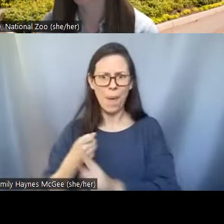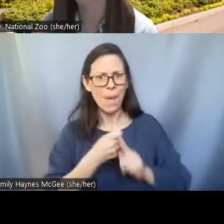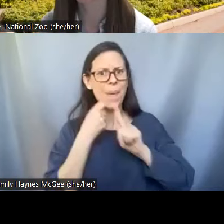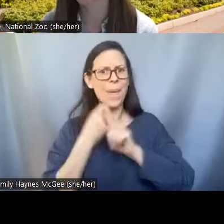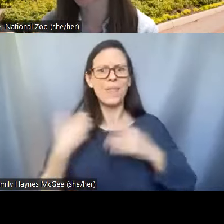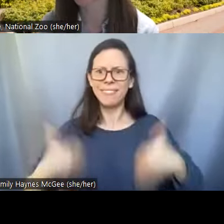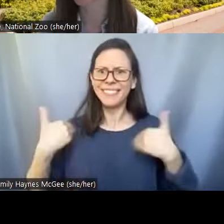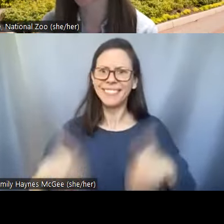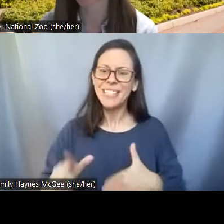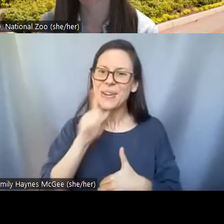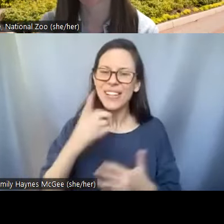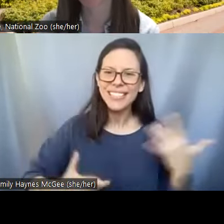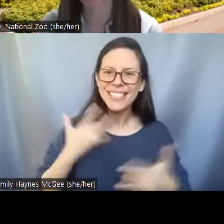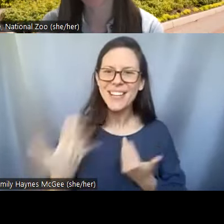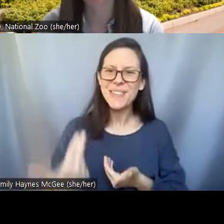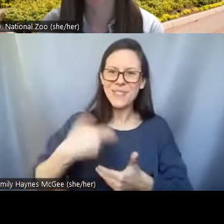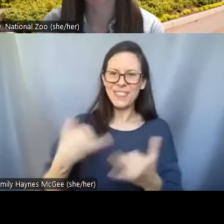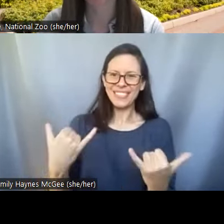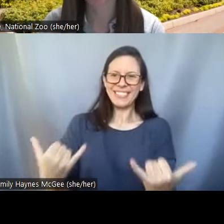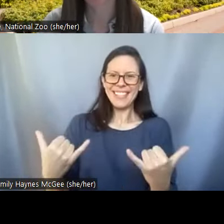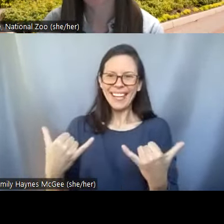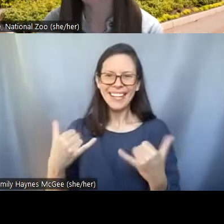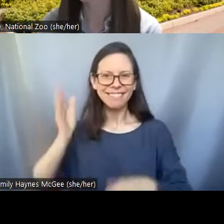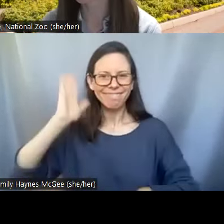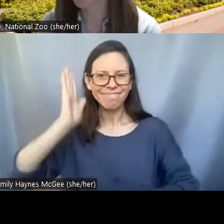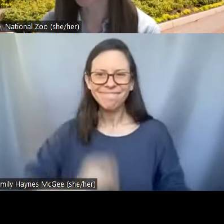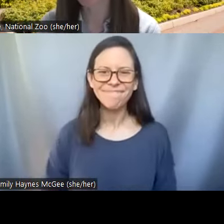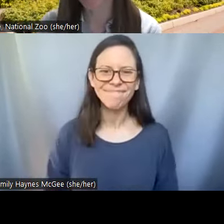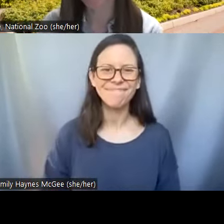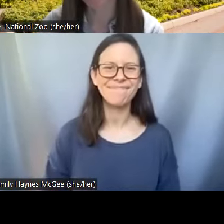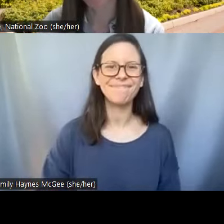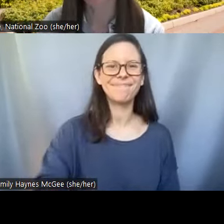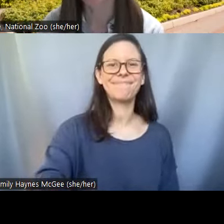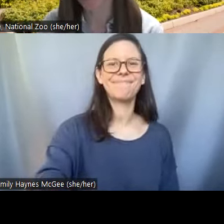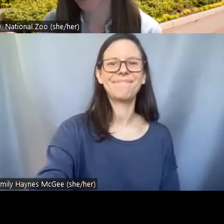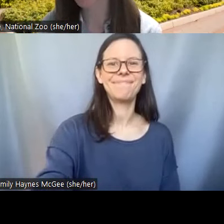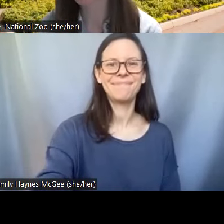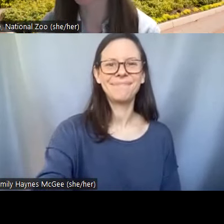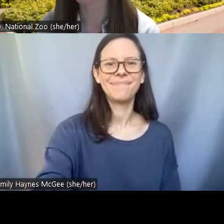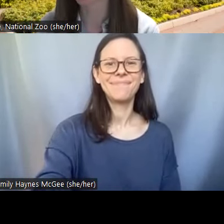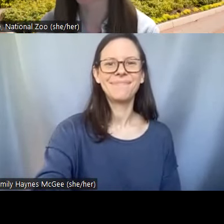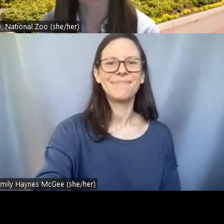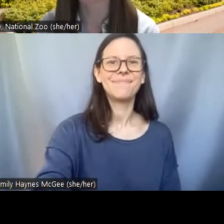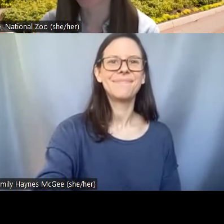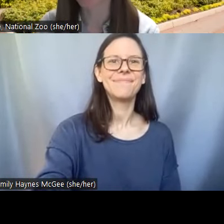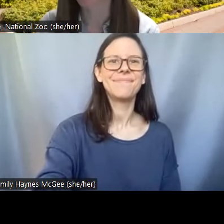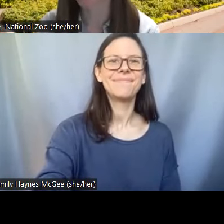all joined us for today's program. So once again welcome to UnZoosual careers.